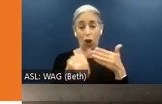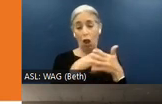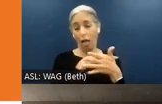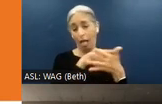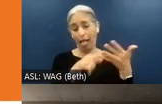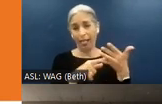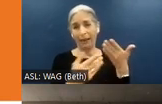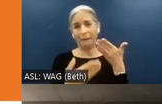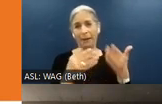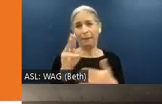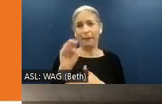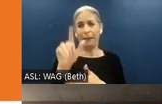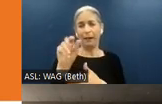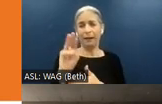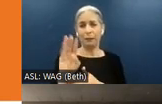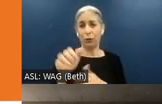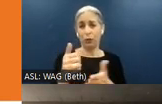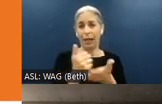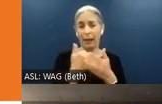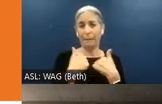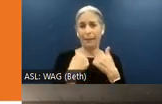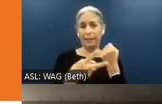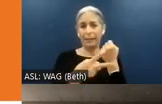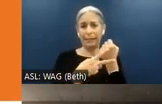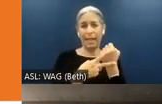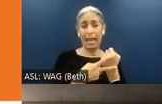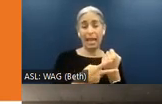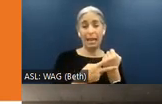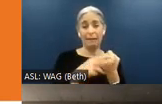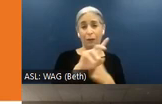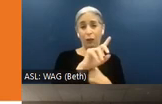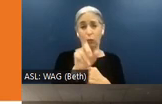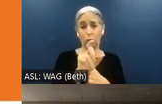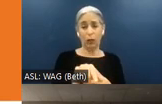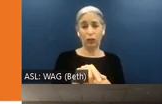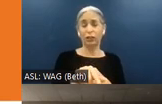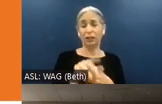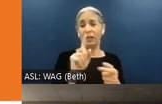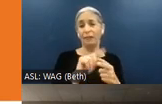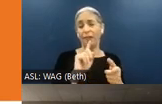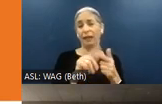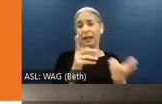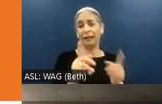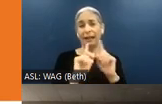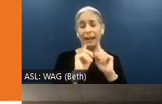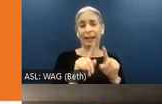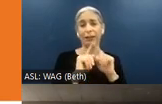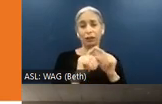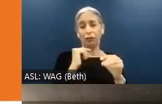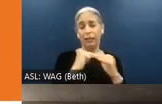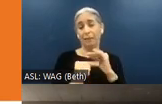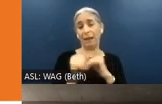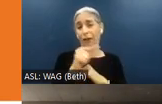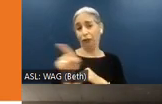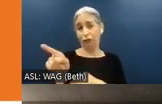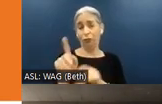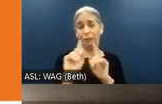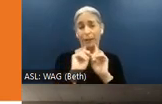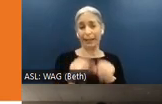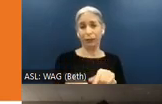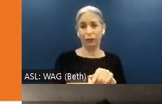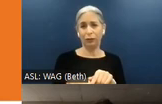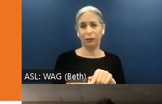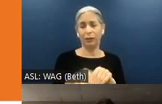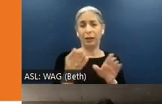Malcolm, you can help me save them and I can answer them in writing. I showed before our